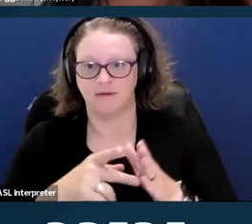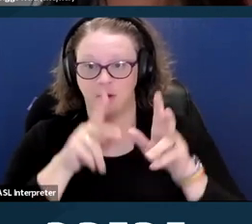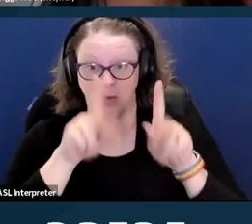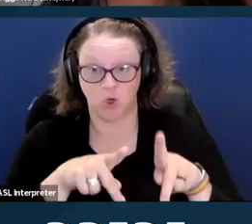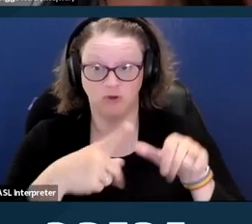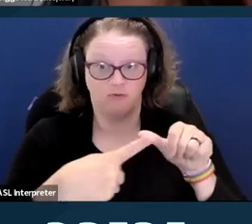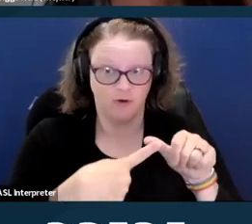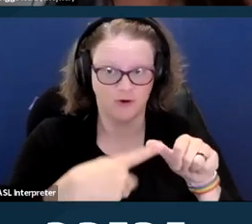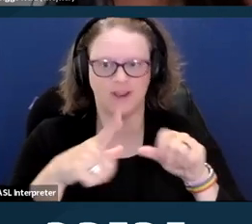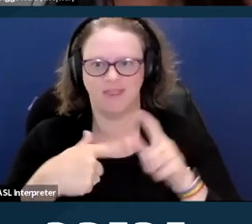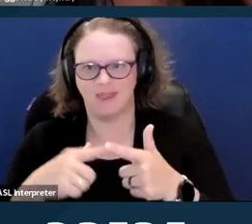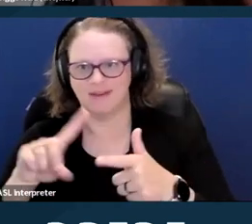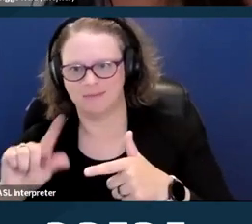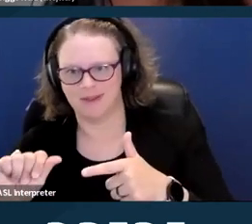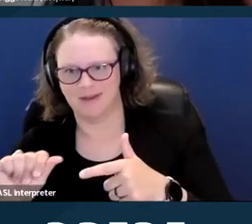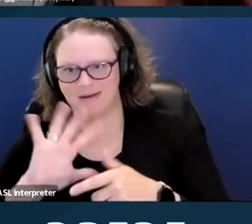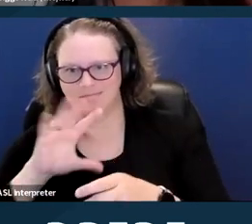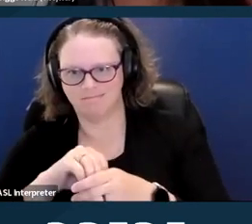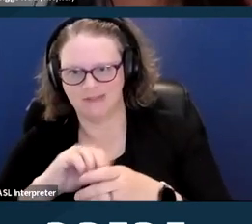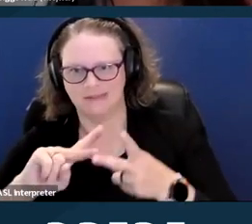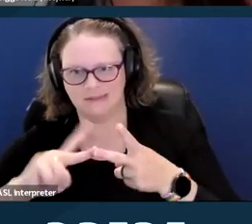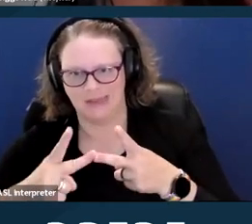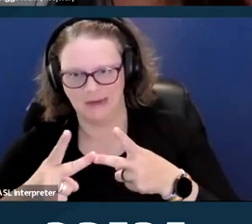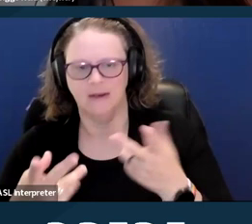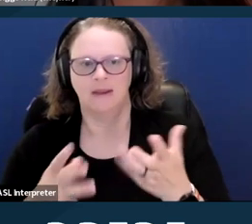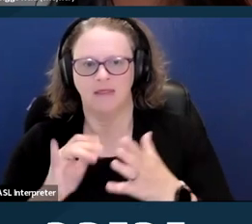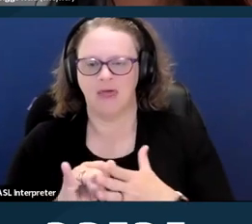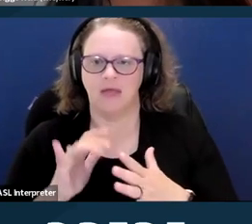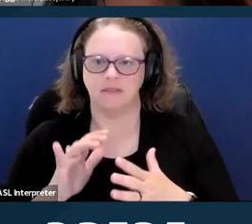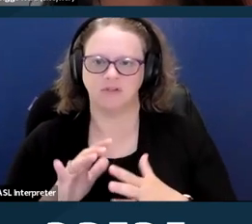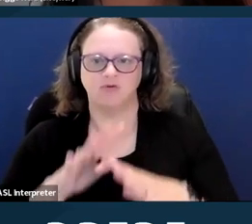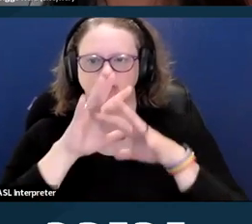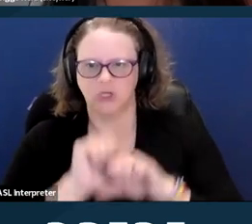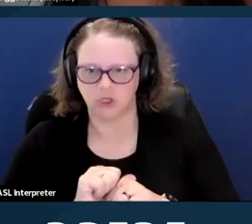This is the traditional rule that many people use historically,